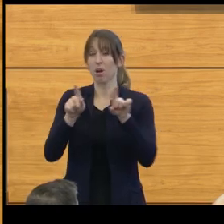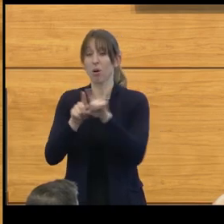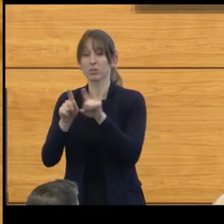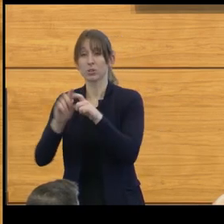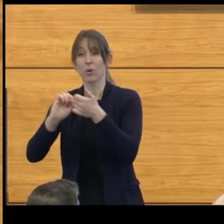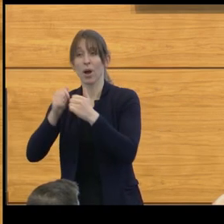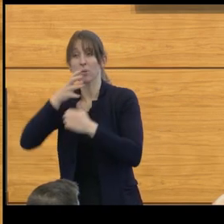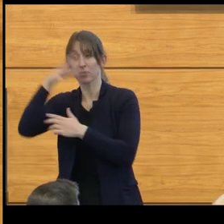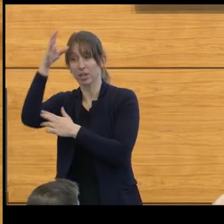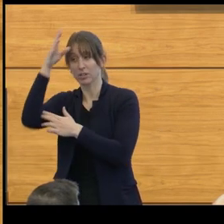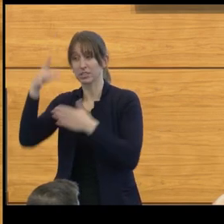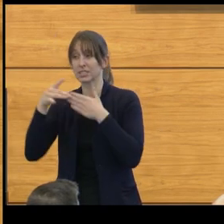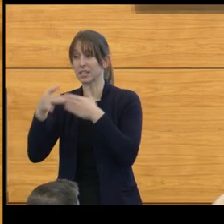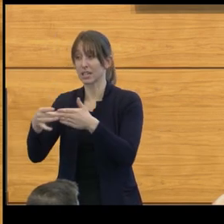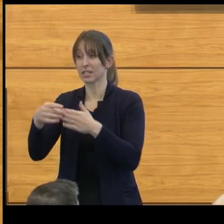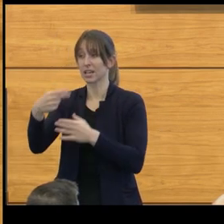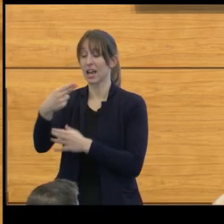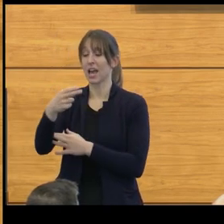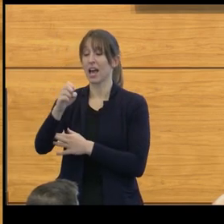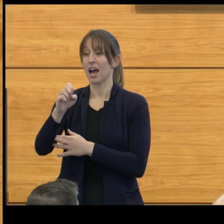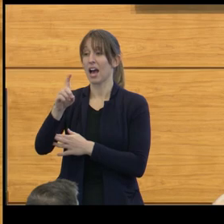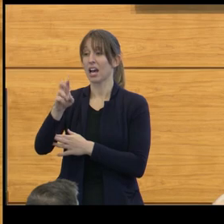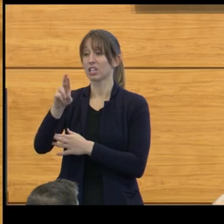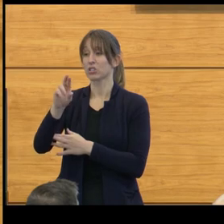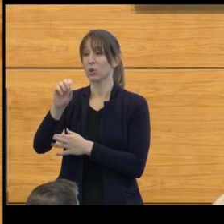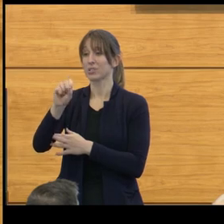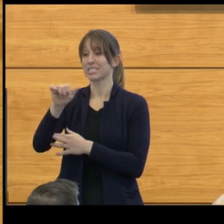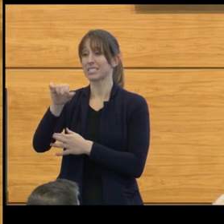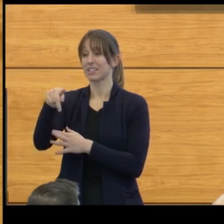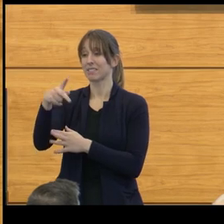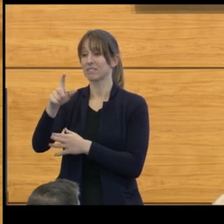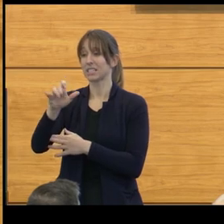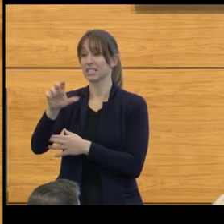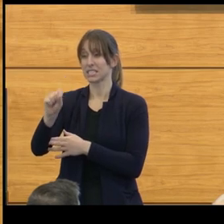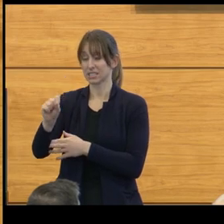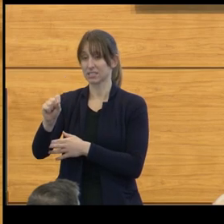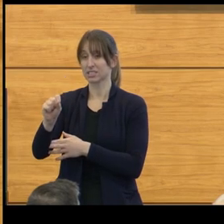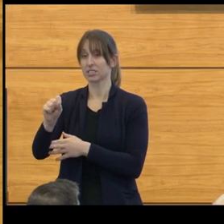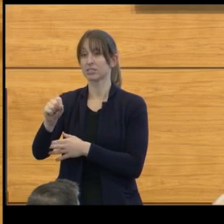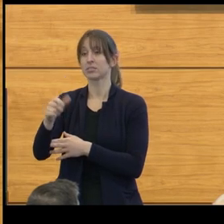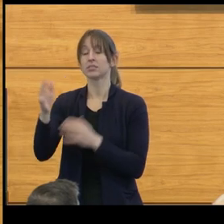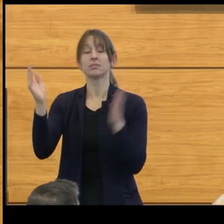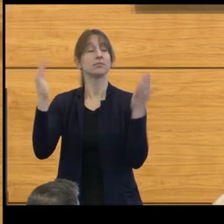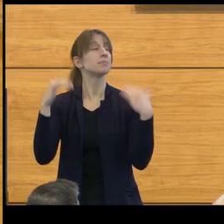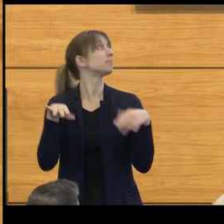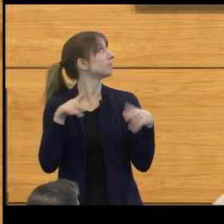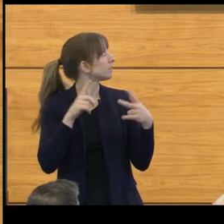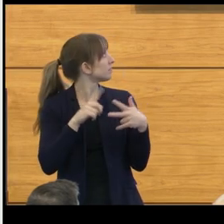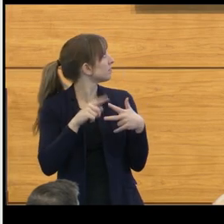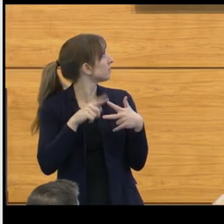I'm gonna talk about hydrocephalus, I'm gonna talk about chiari malformations, and the formation of fluid pockets